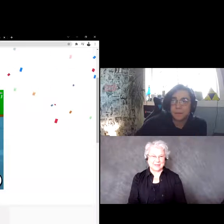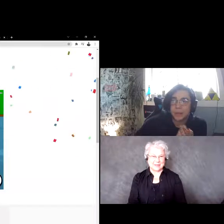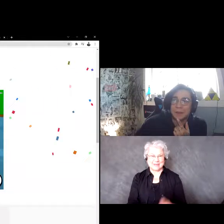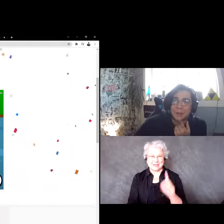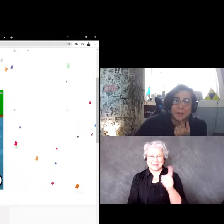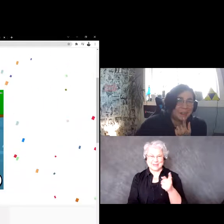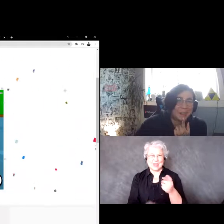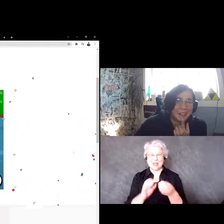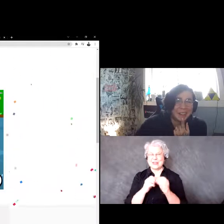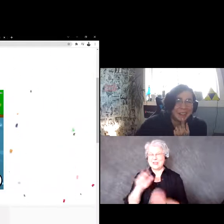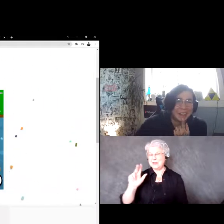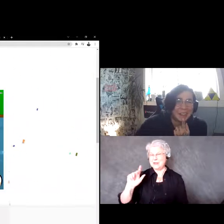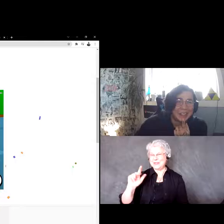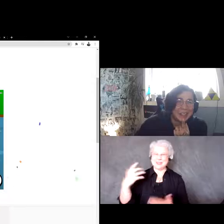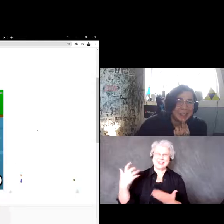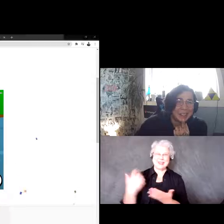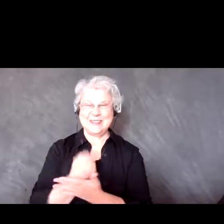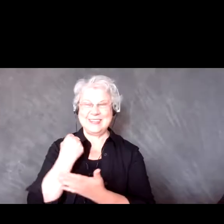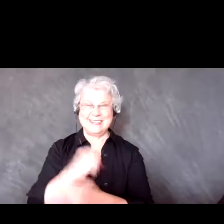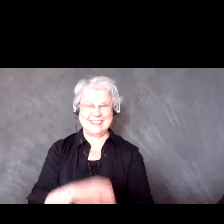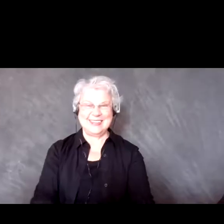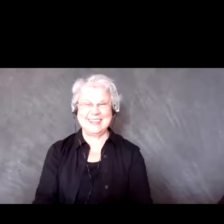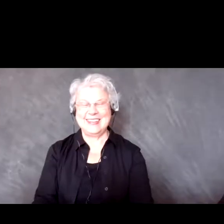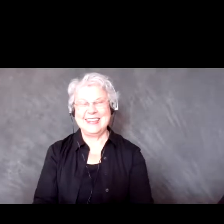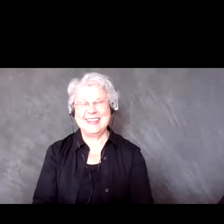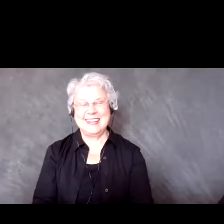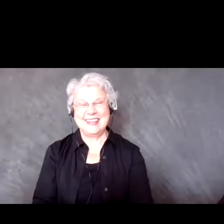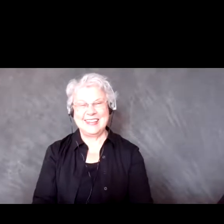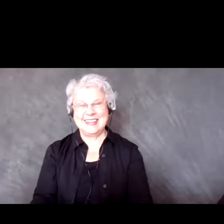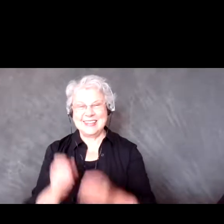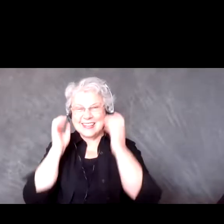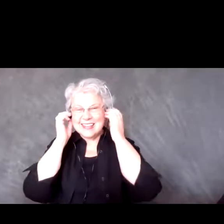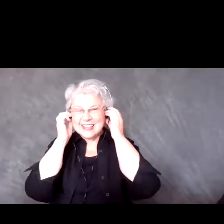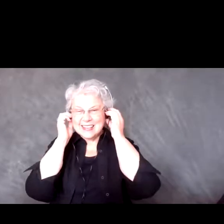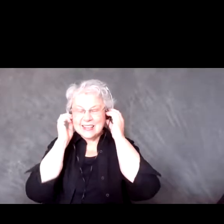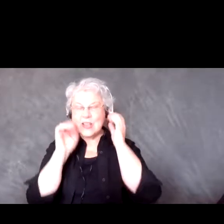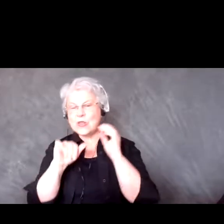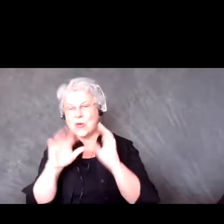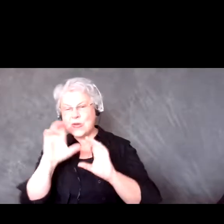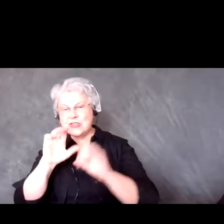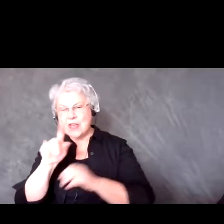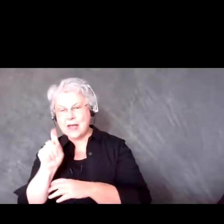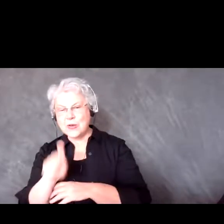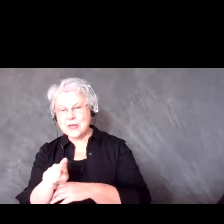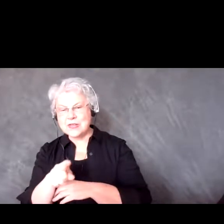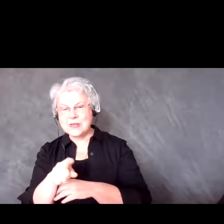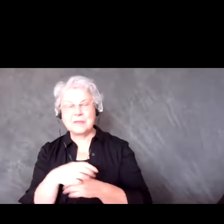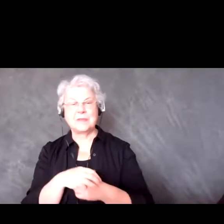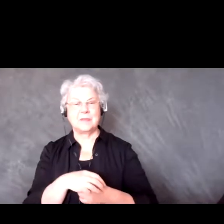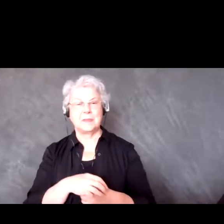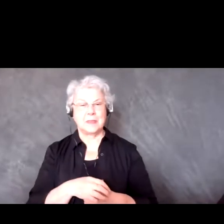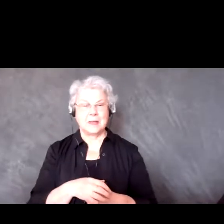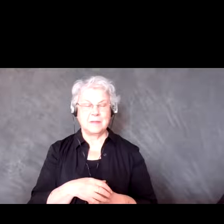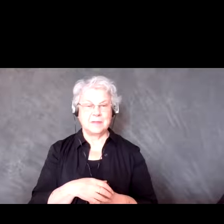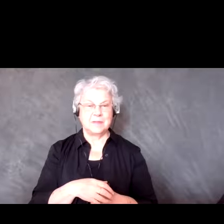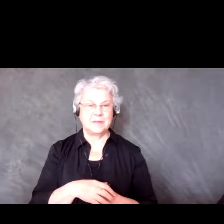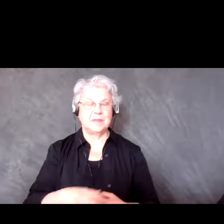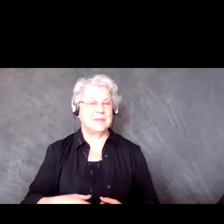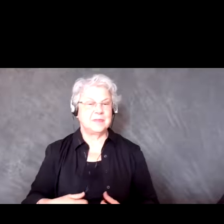There we go. We have a chat. Ok so, I have a question in the chat. What